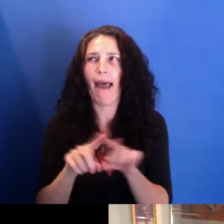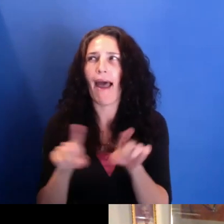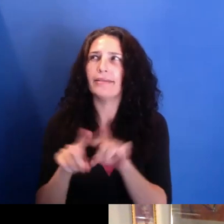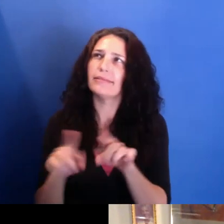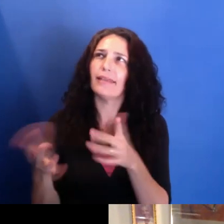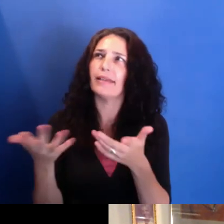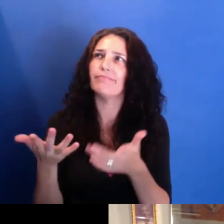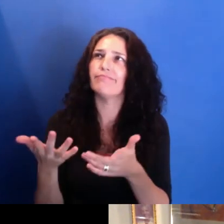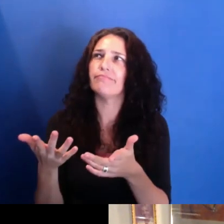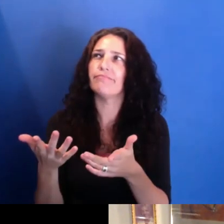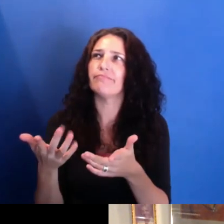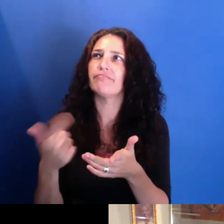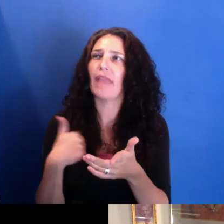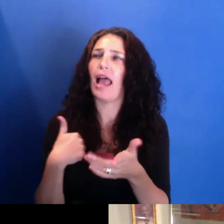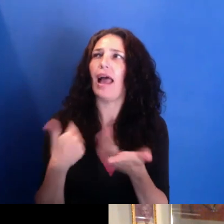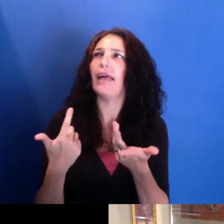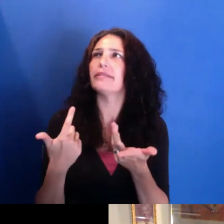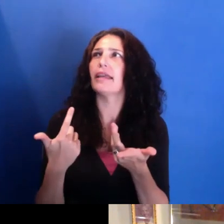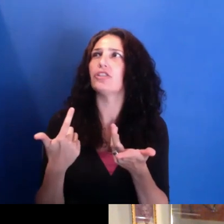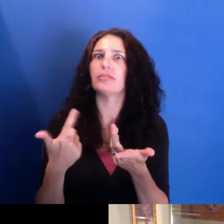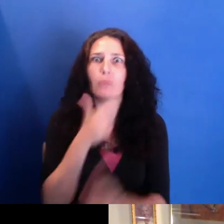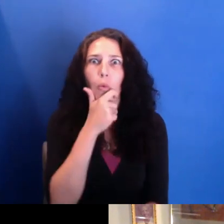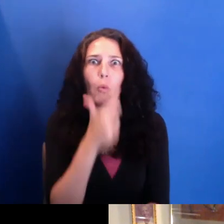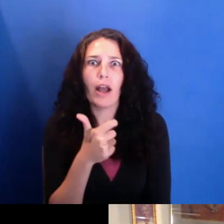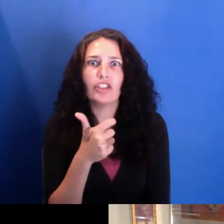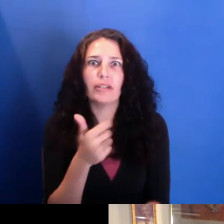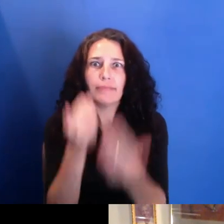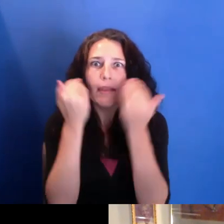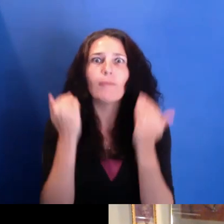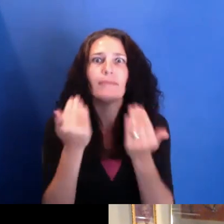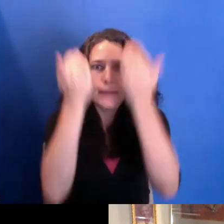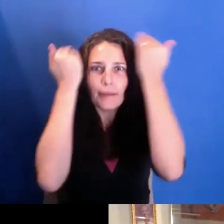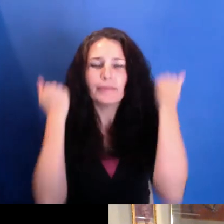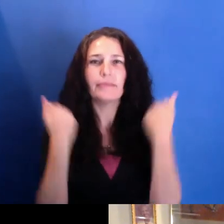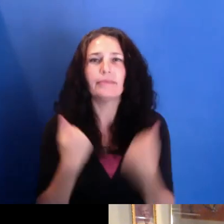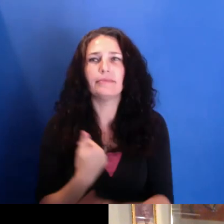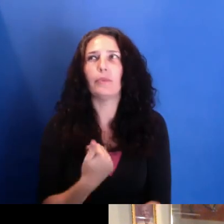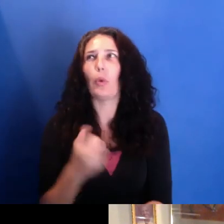as a consumable, as, you know, as a commodity.